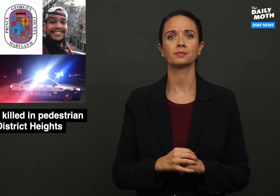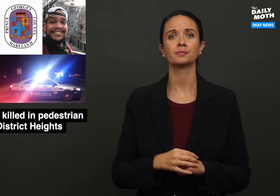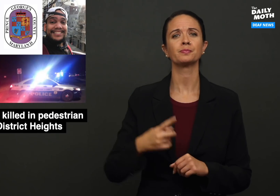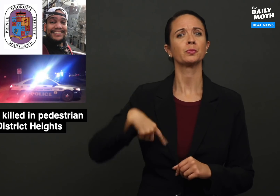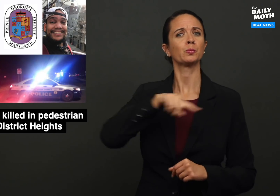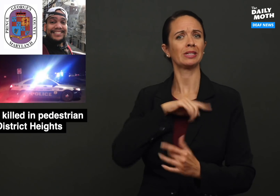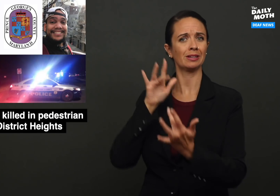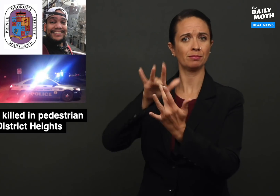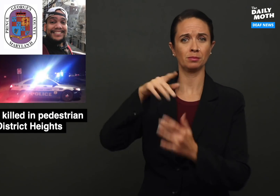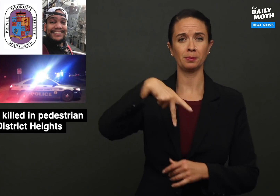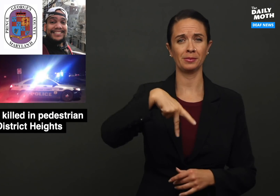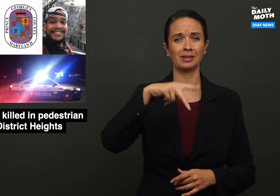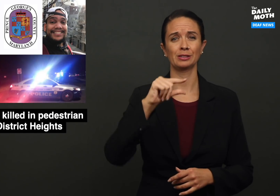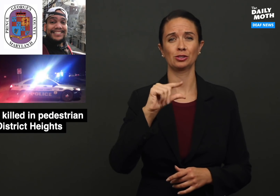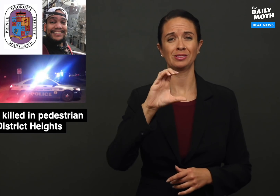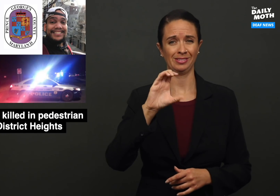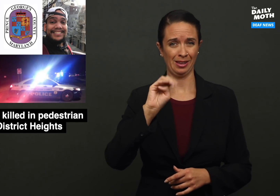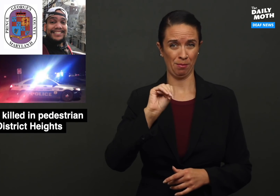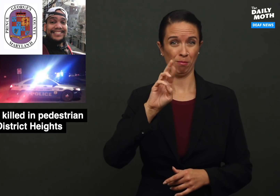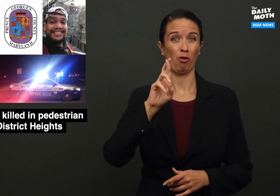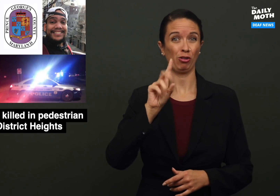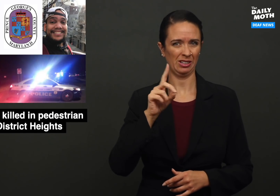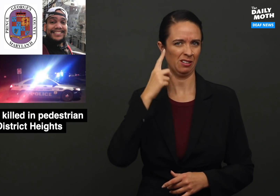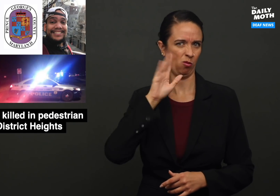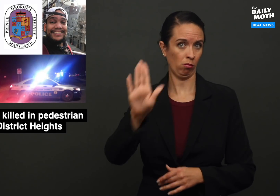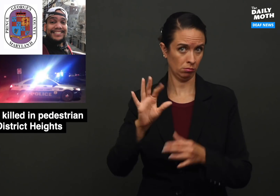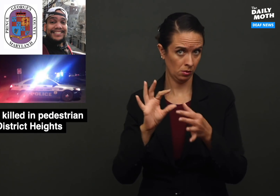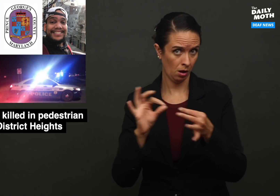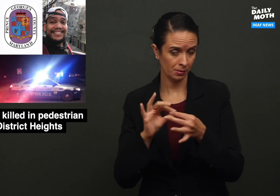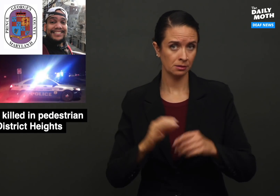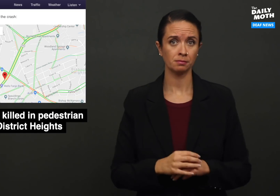We contacted PGCMRD for comments.